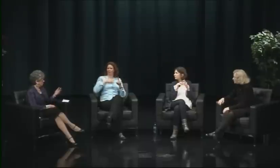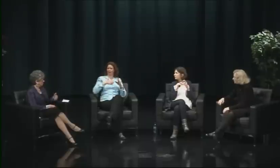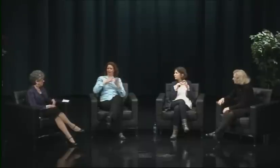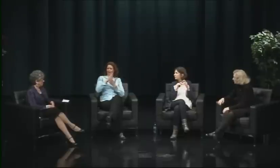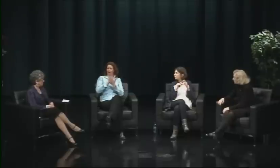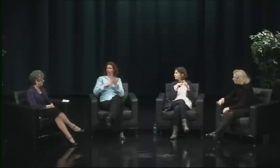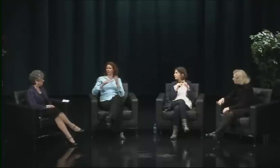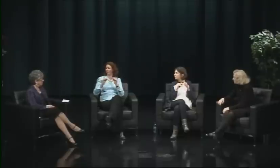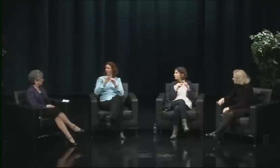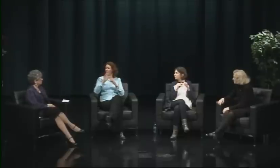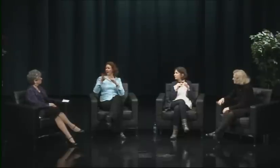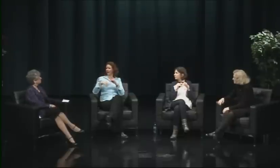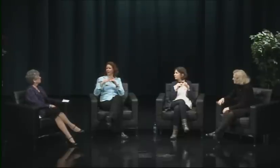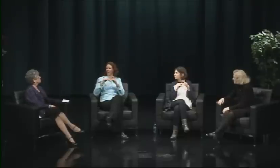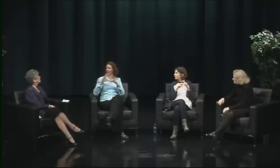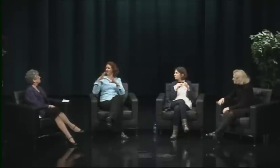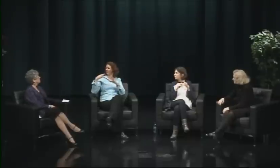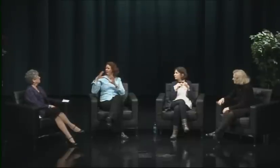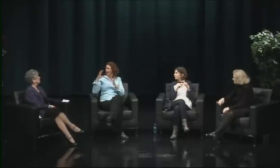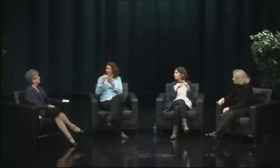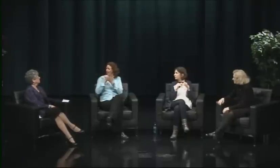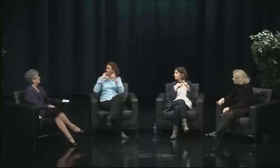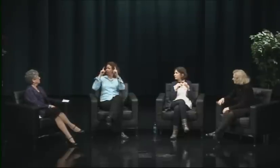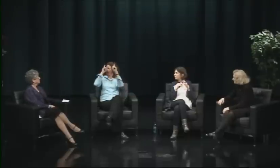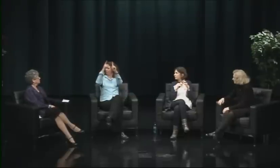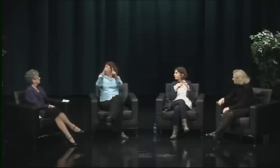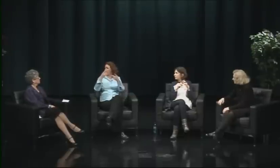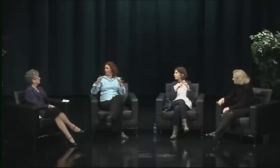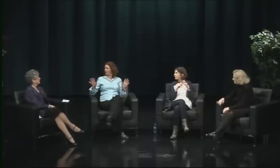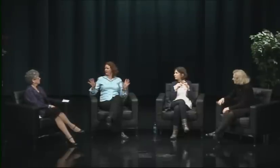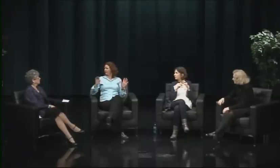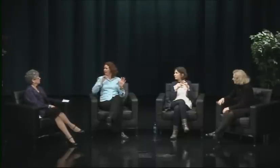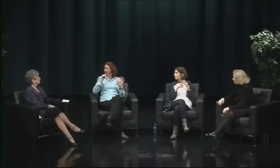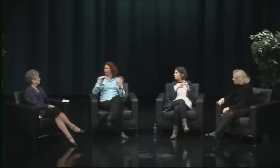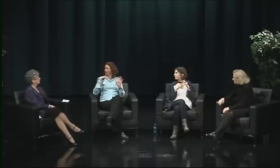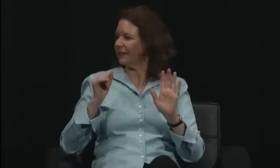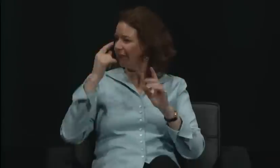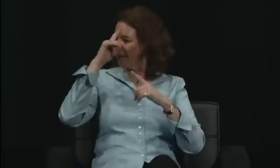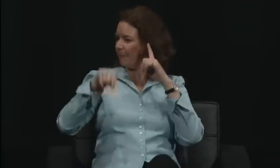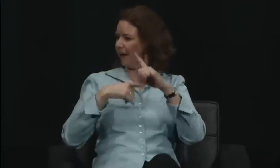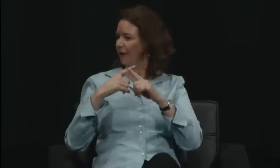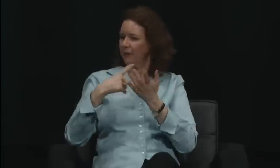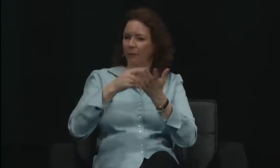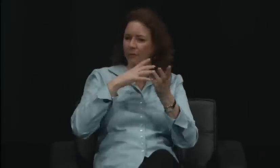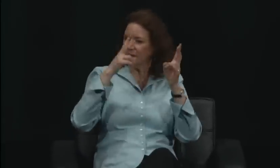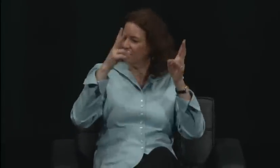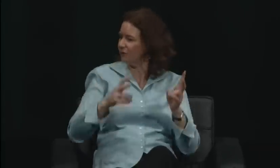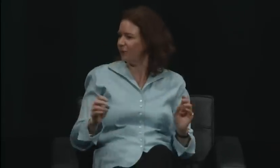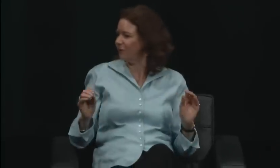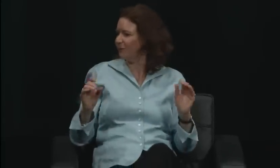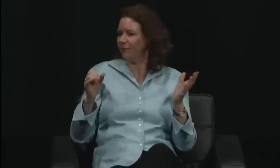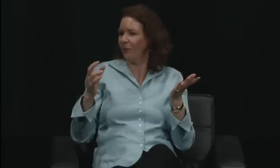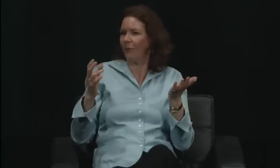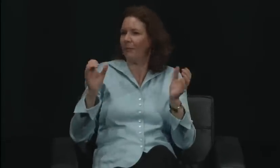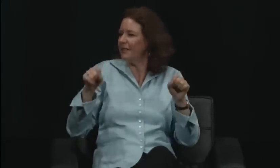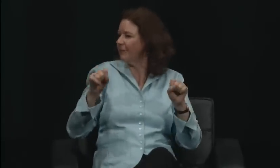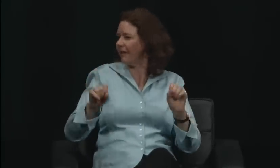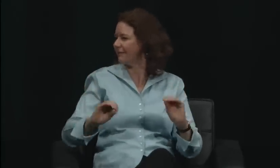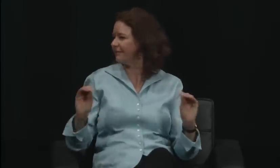at that level, I believe. Right, I think it came from me